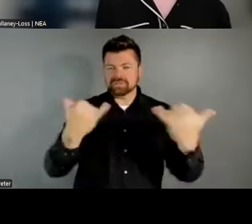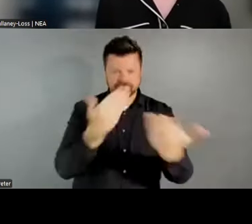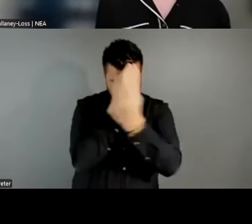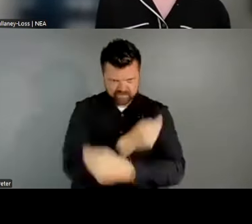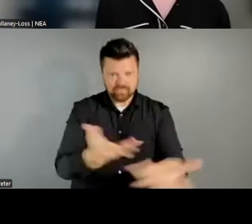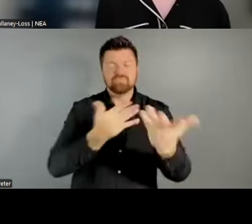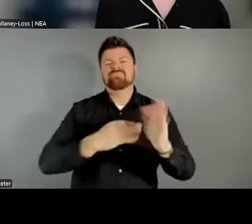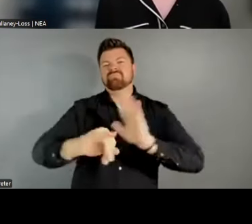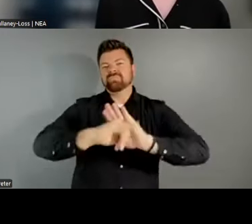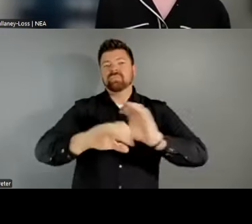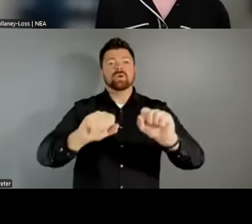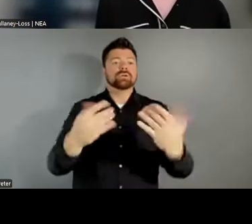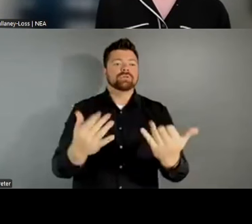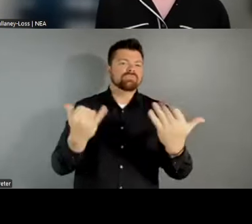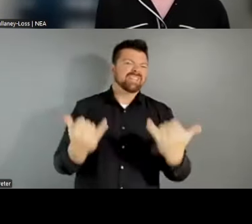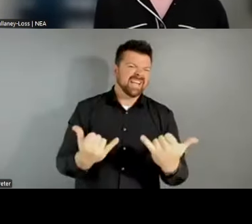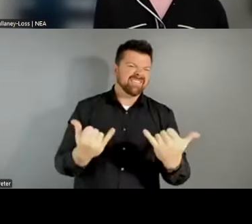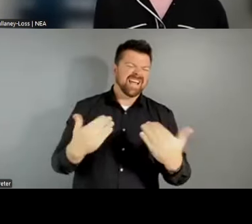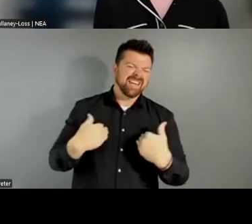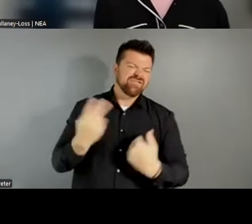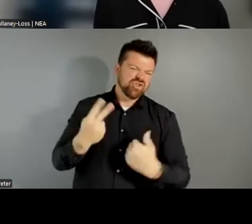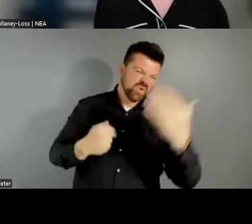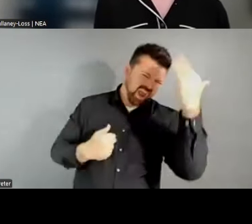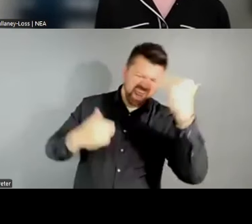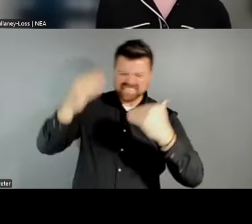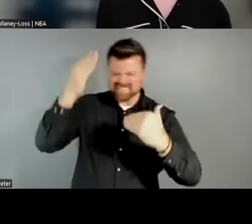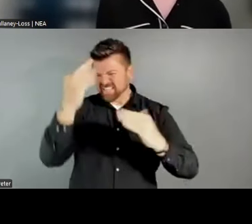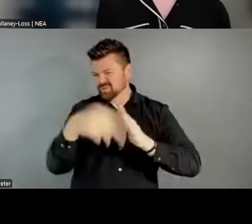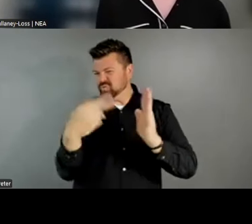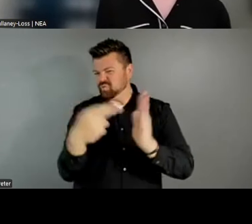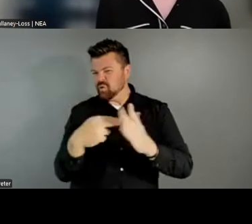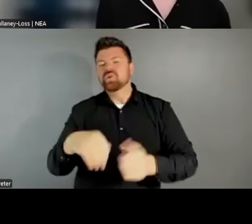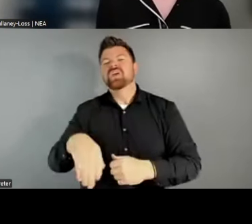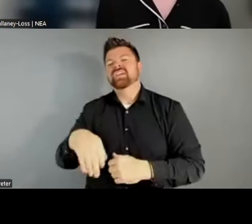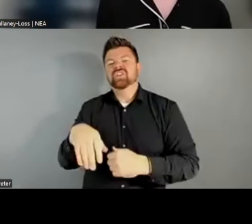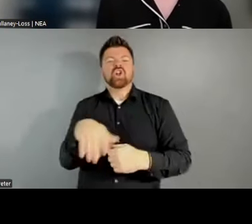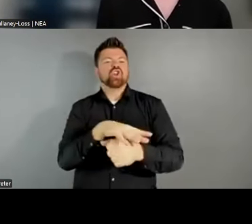Randy said, I'm wearing two hats today, both as a local practitioner and as a colleague to many